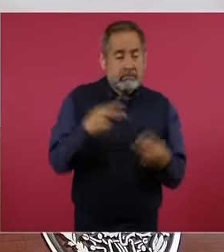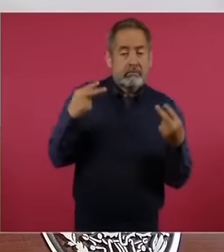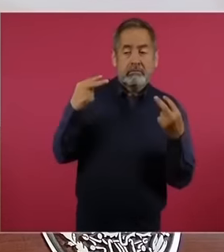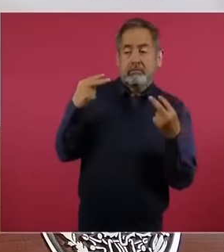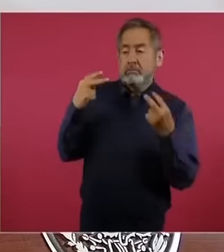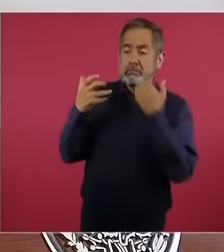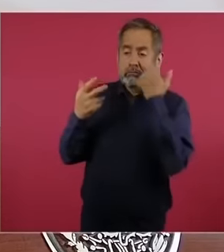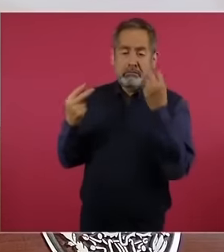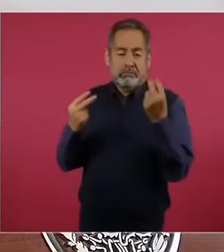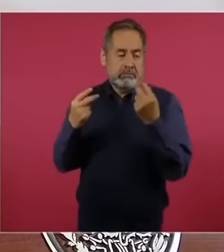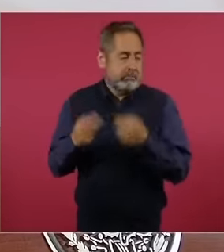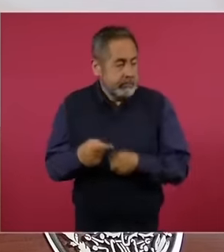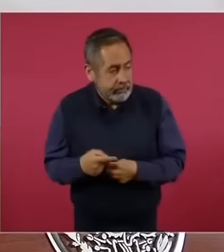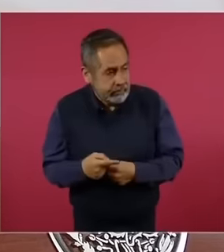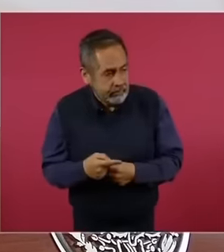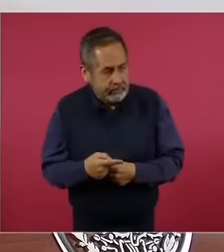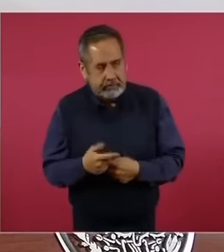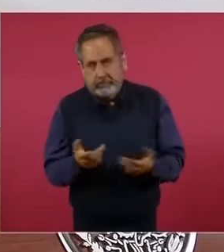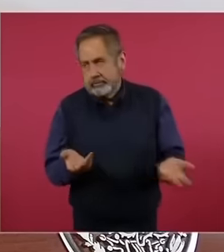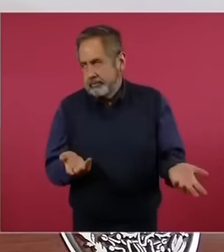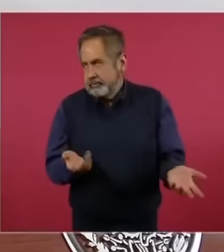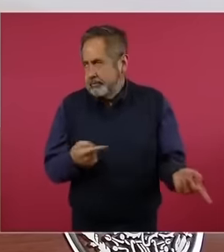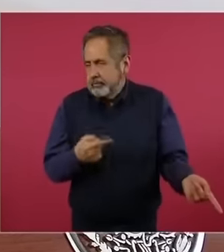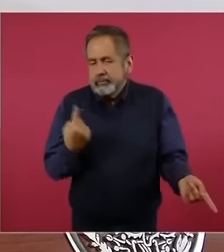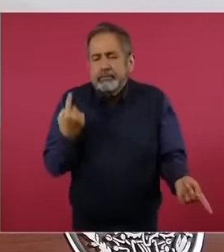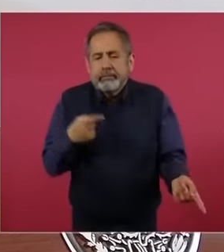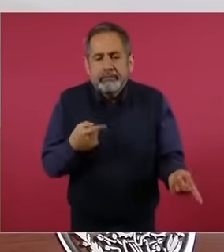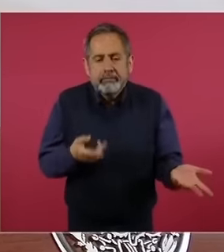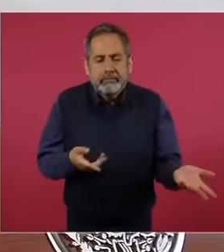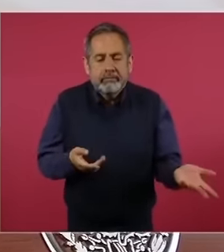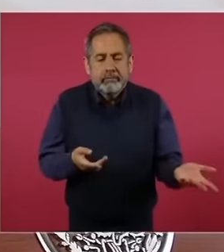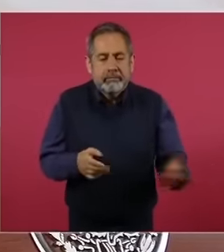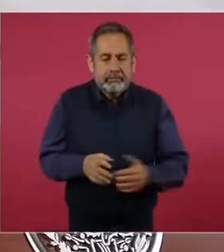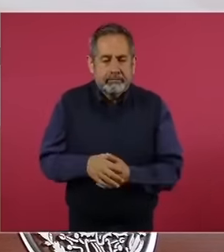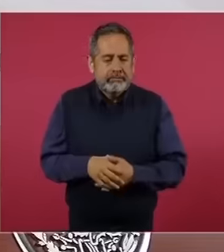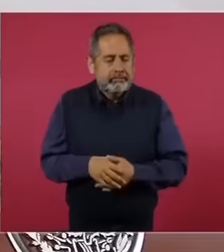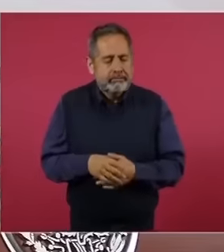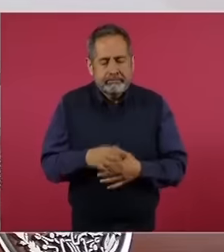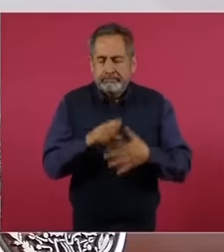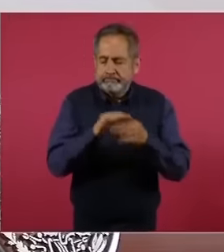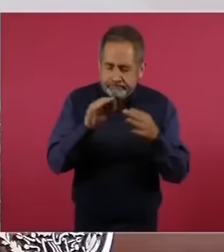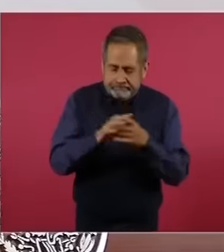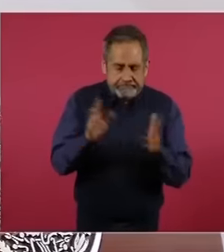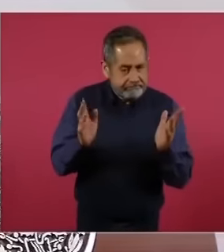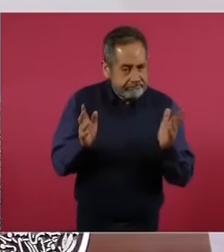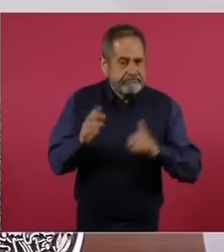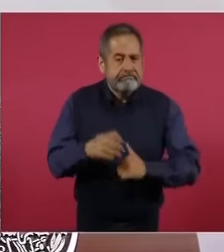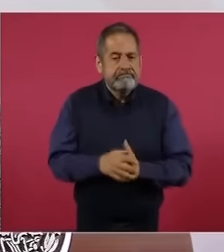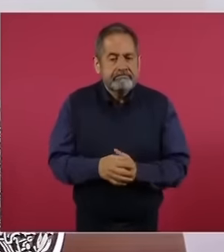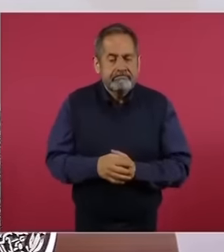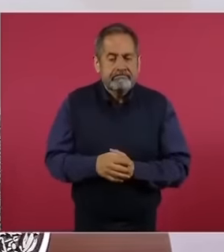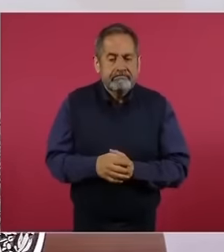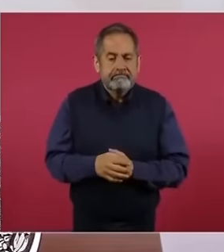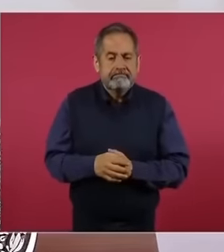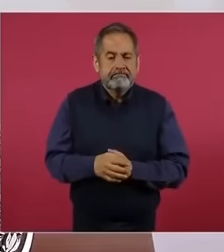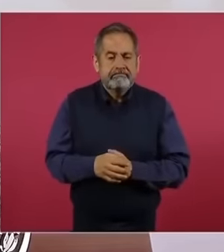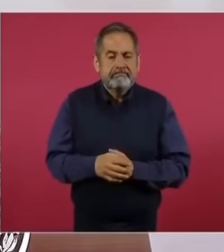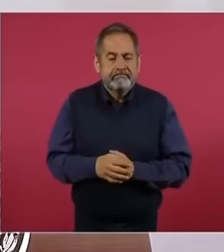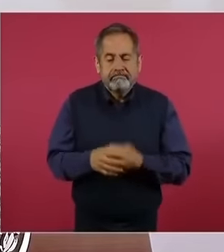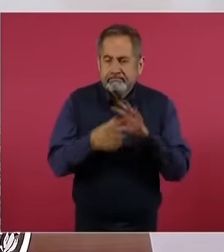So we have to find that people